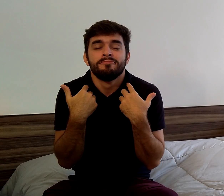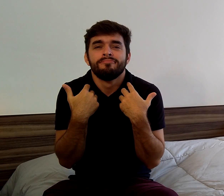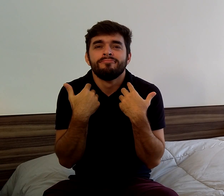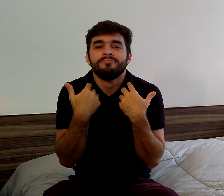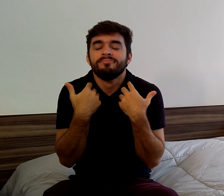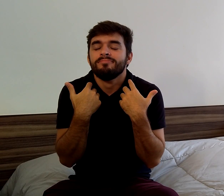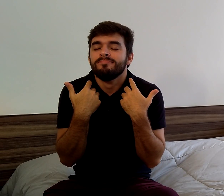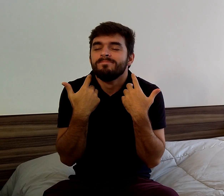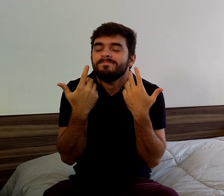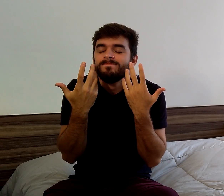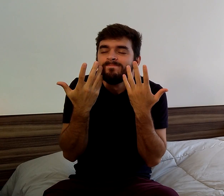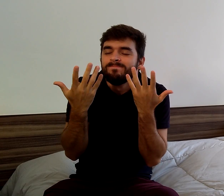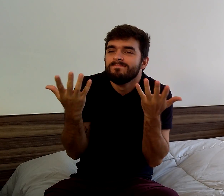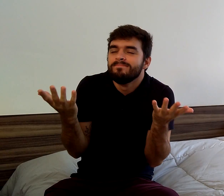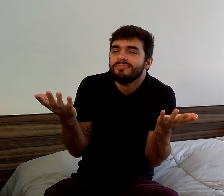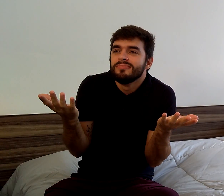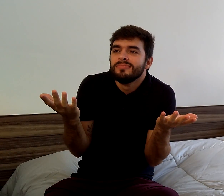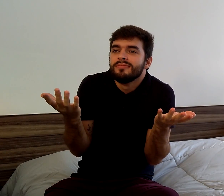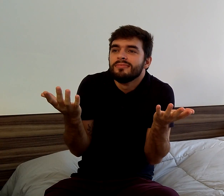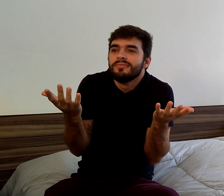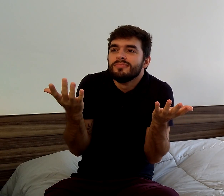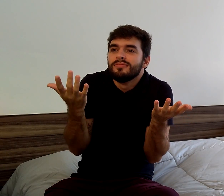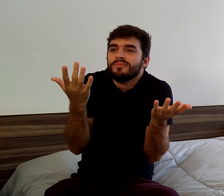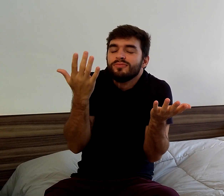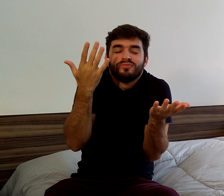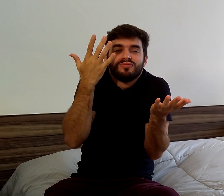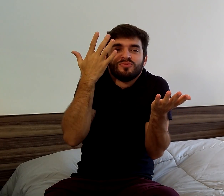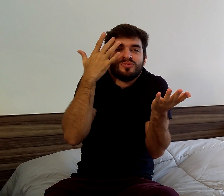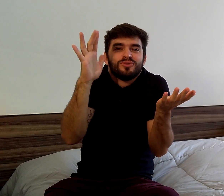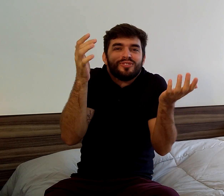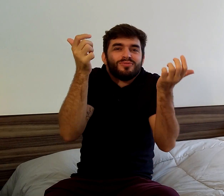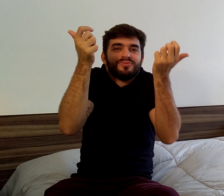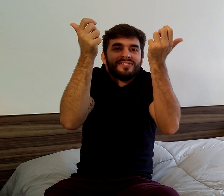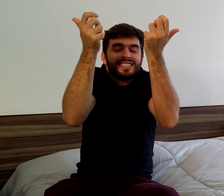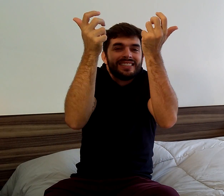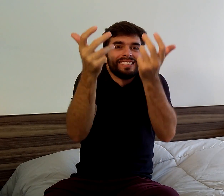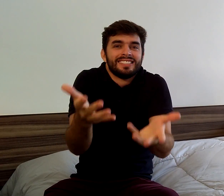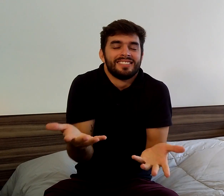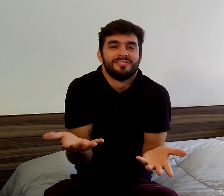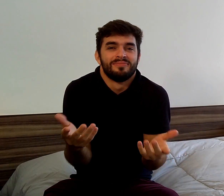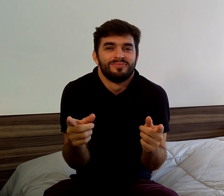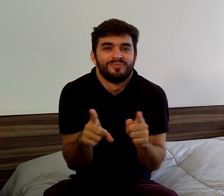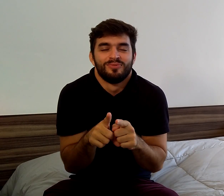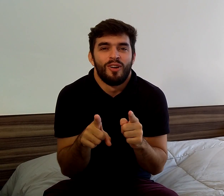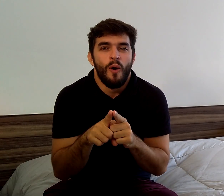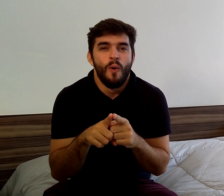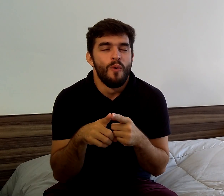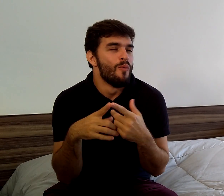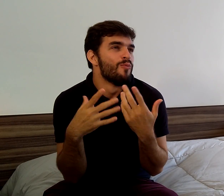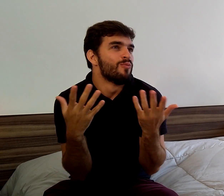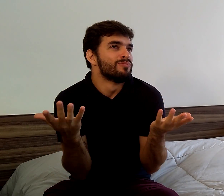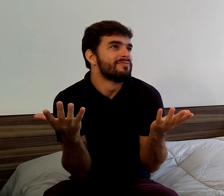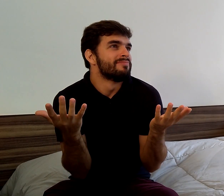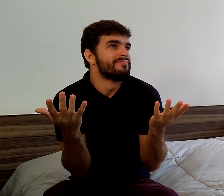I couldn't explain how,